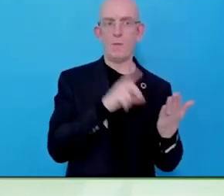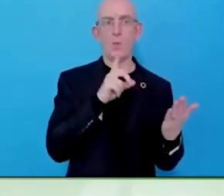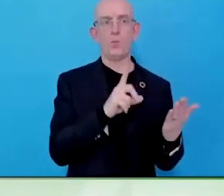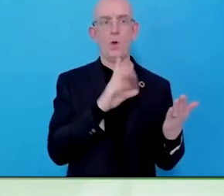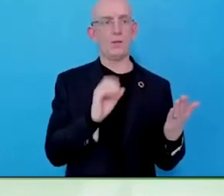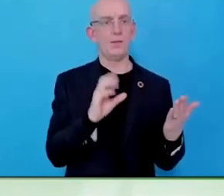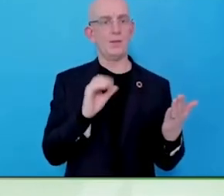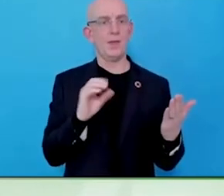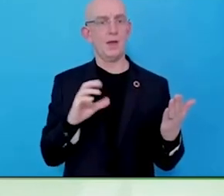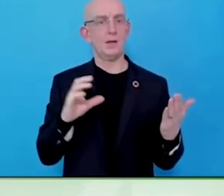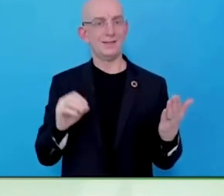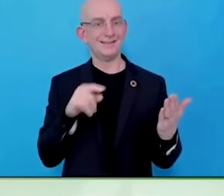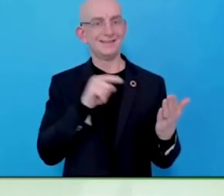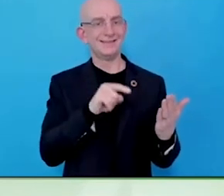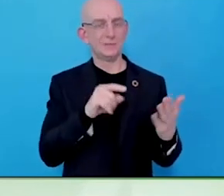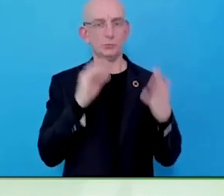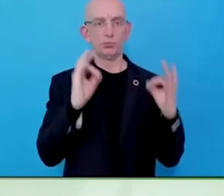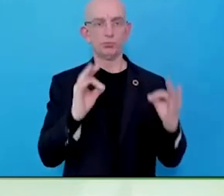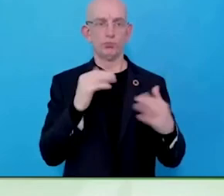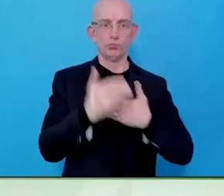It could be side B of eight type of the record.